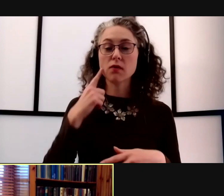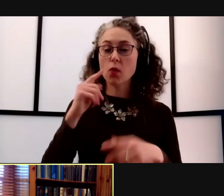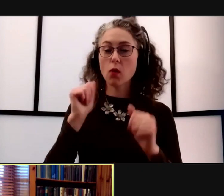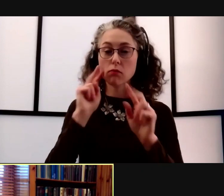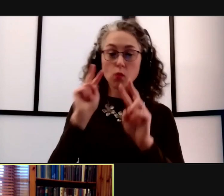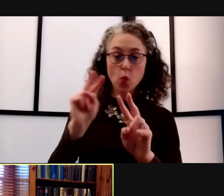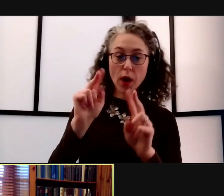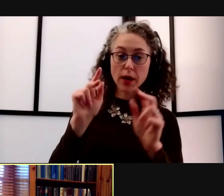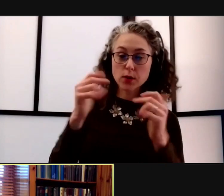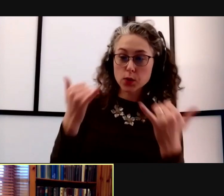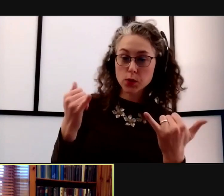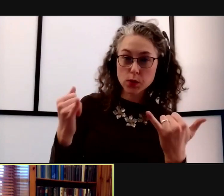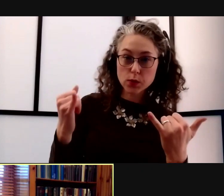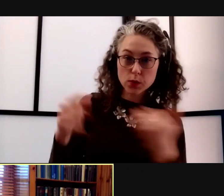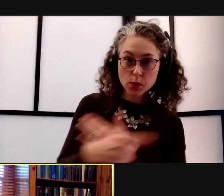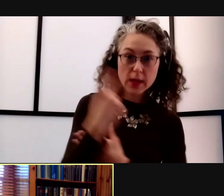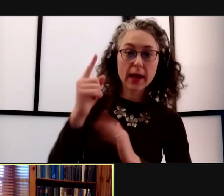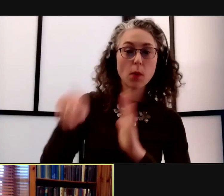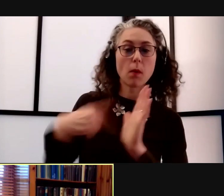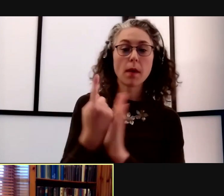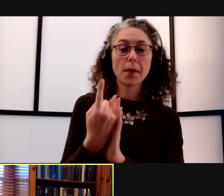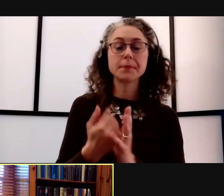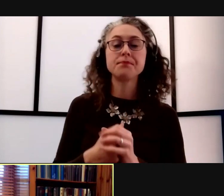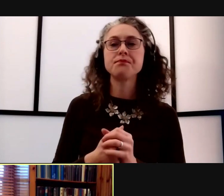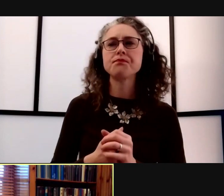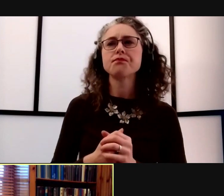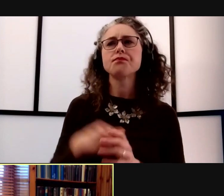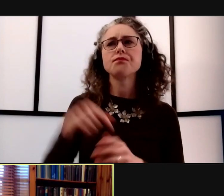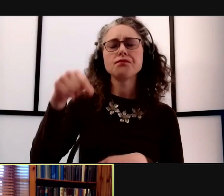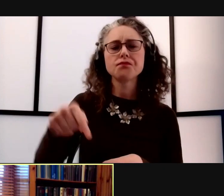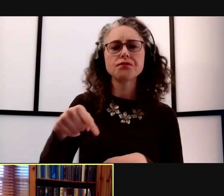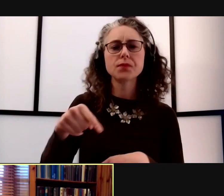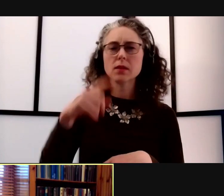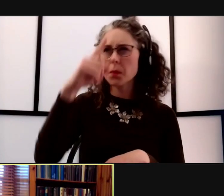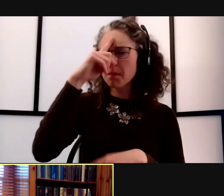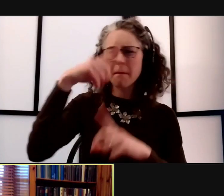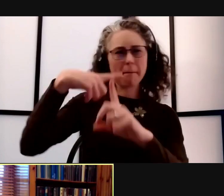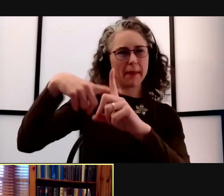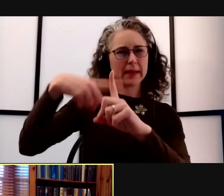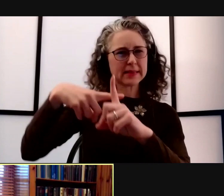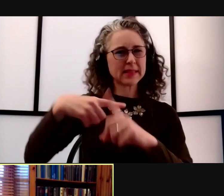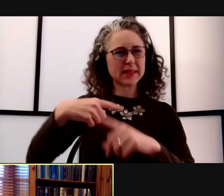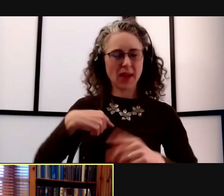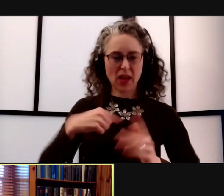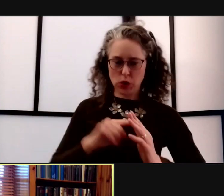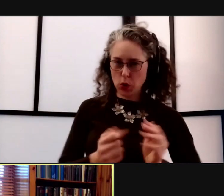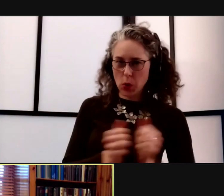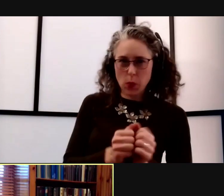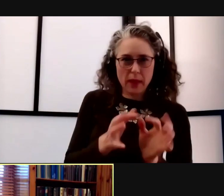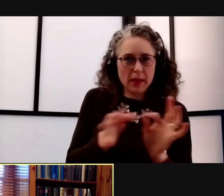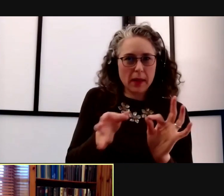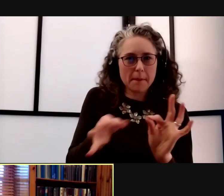Yeah, just like to end trying to share the sense of optimism that I started with. There are many, many unknowns,